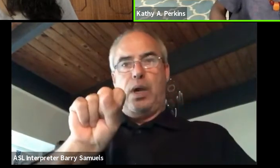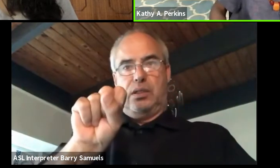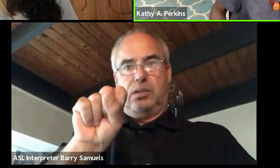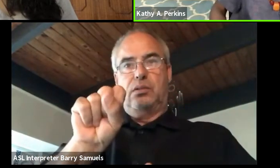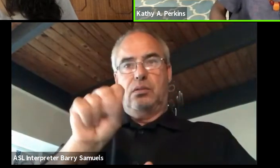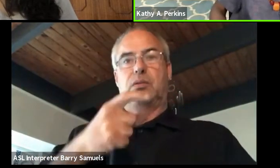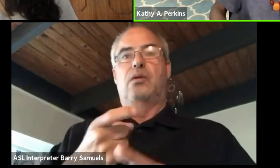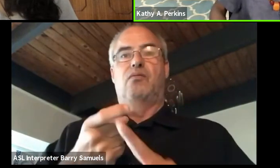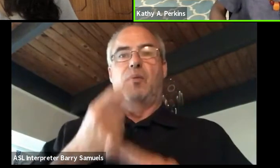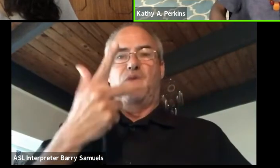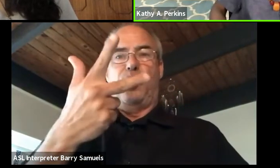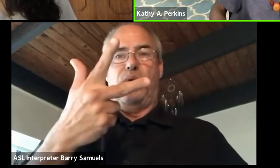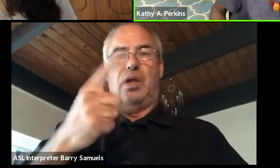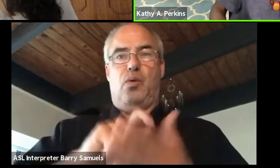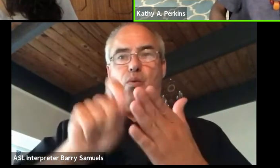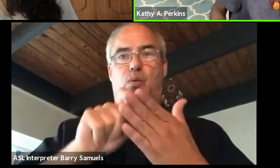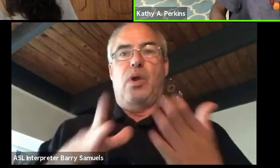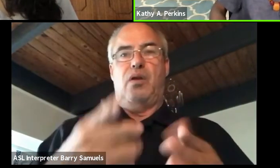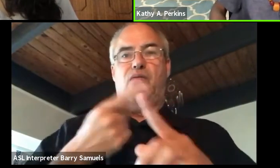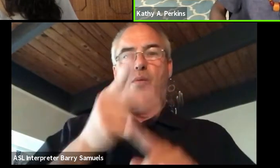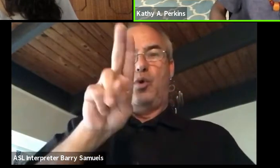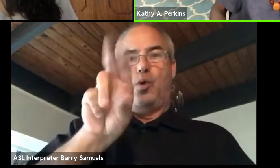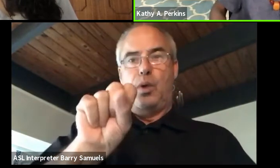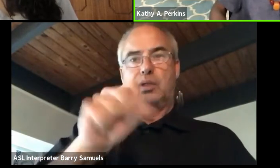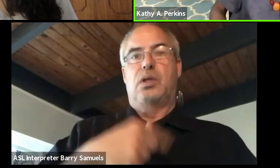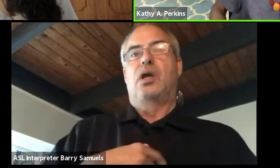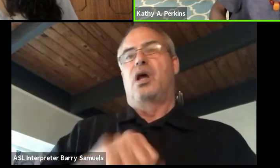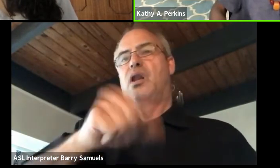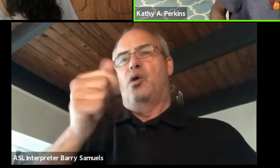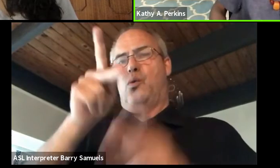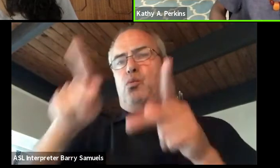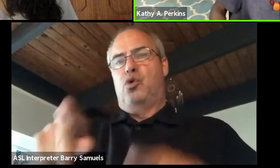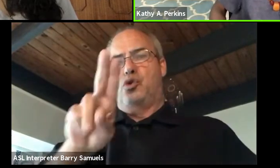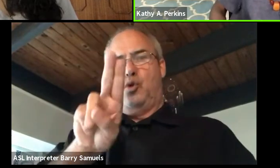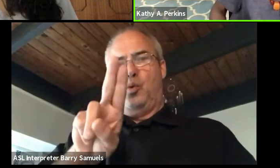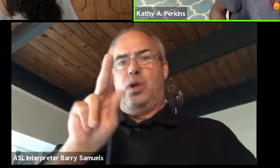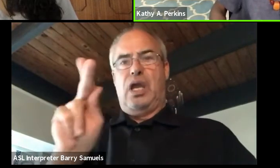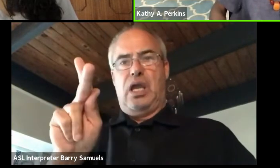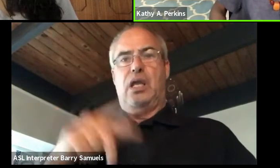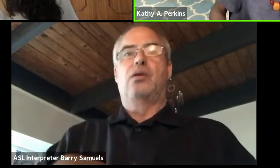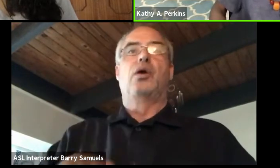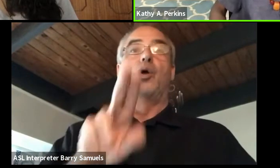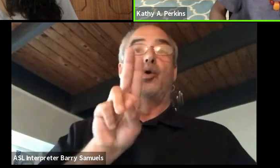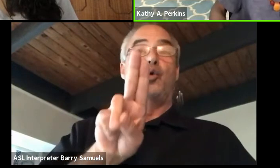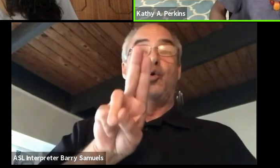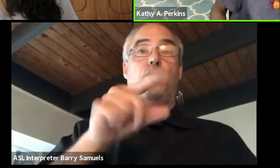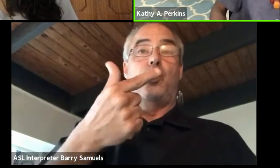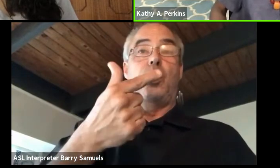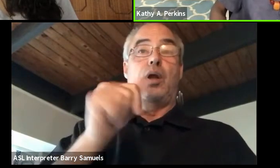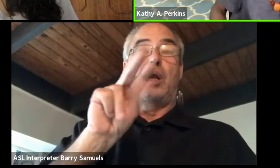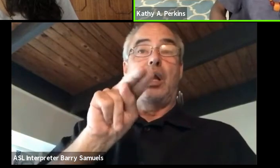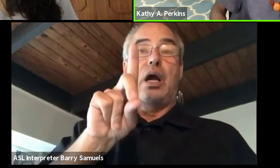three writers from the US, someone from the UK, someone from Uganda, India, Palestine, Venezuela, and Lebanon.